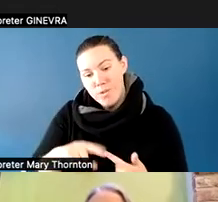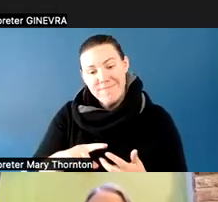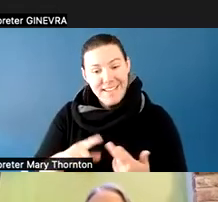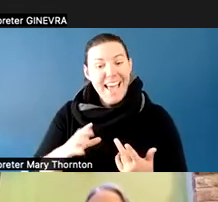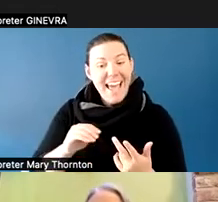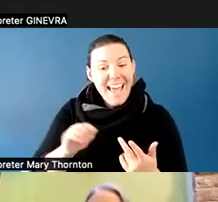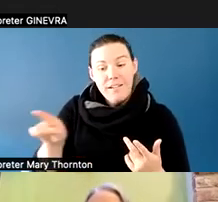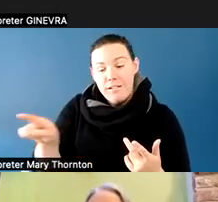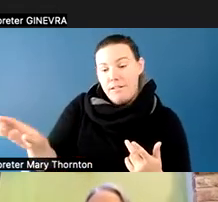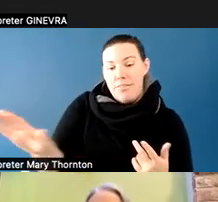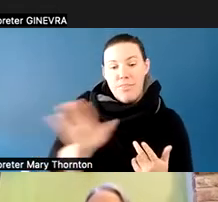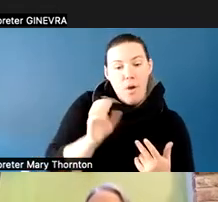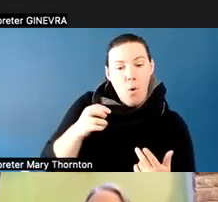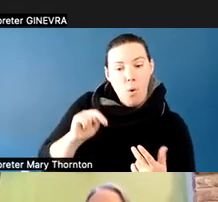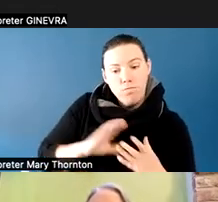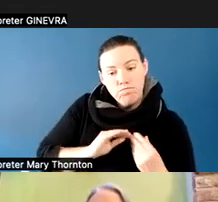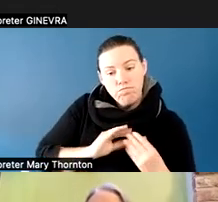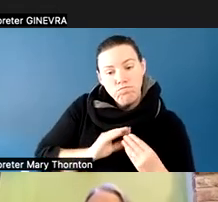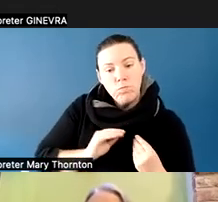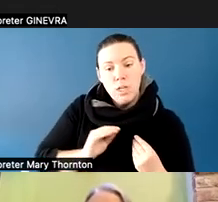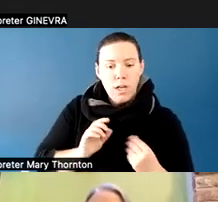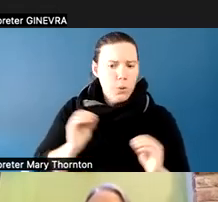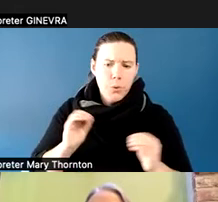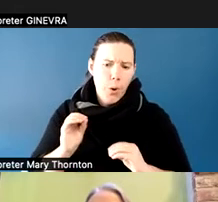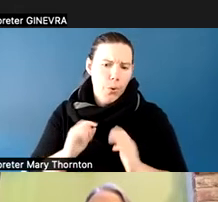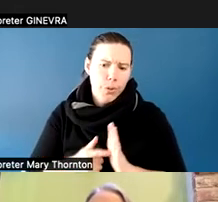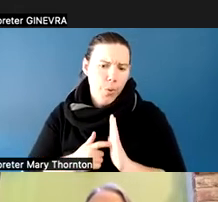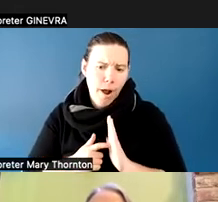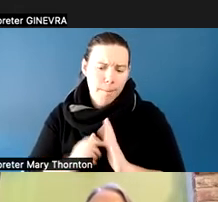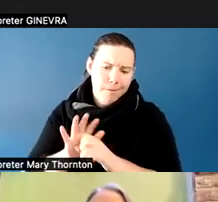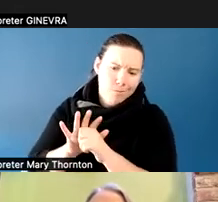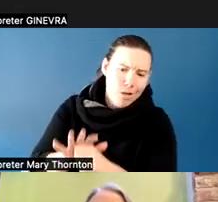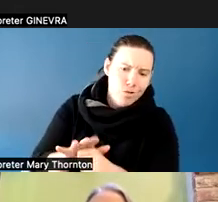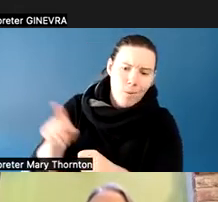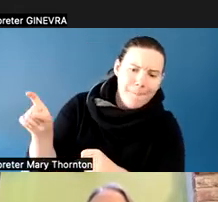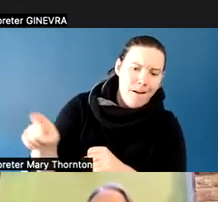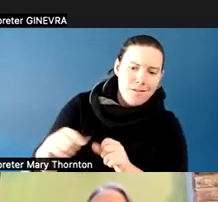And again, there's no pressure on the students. They can share as much or as little as they'd like.